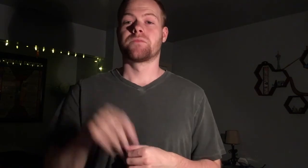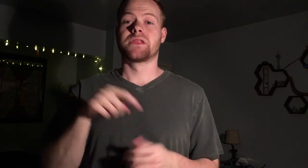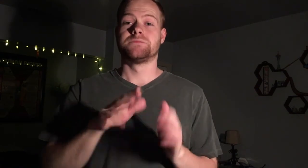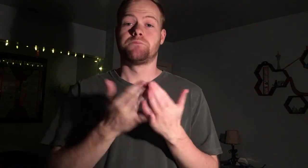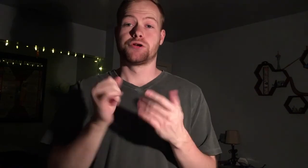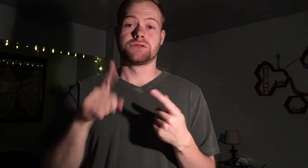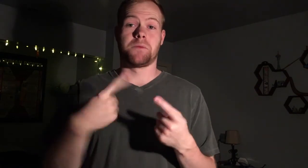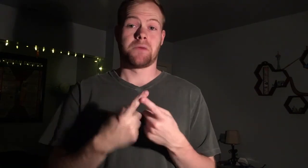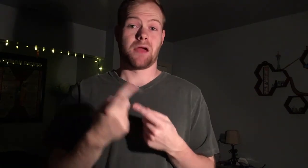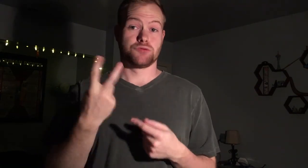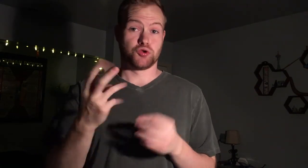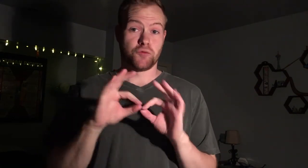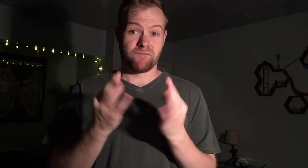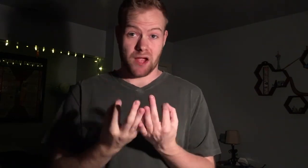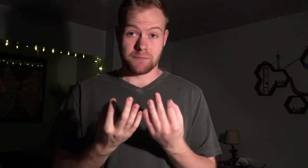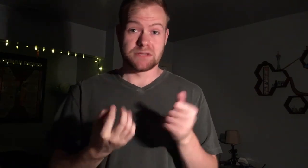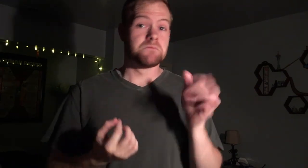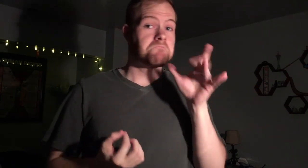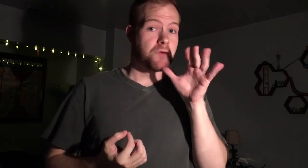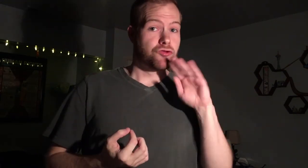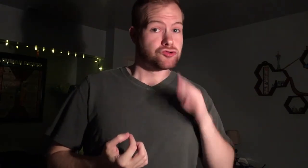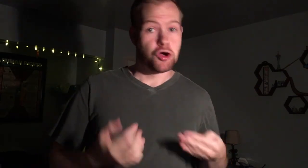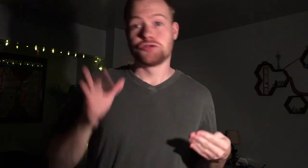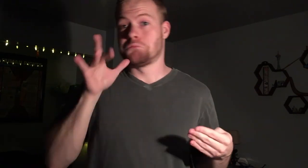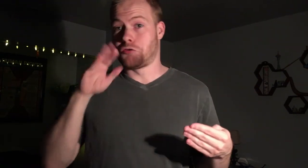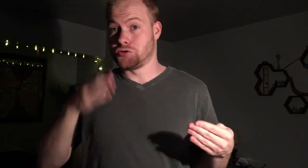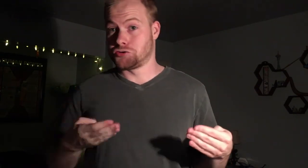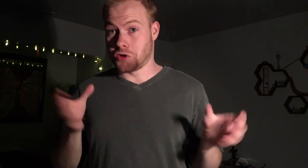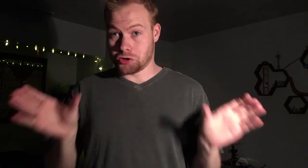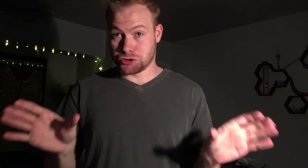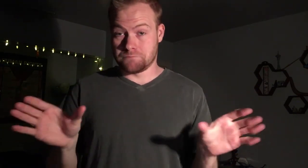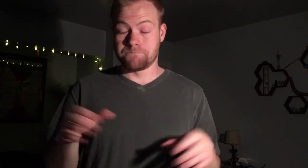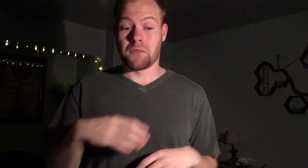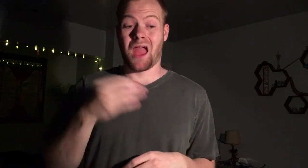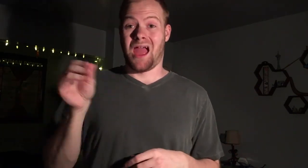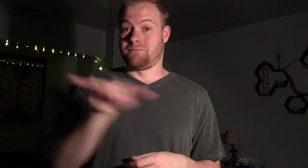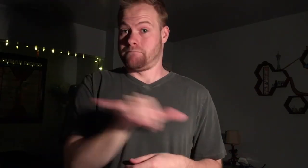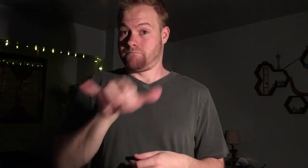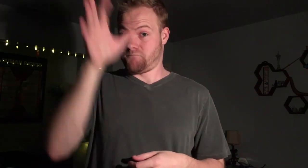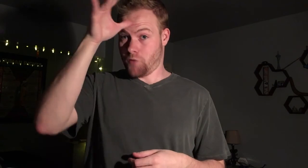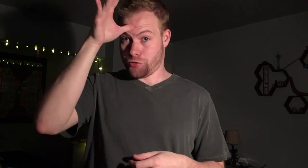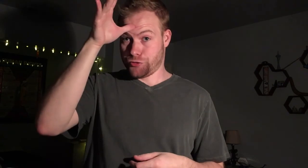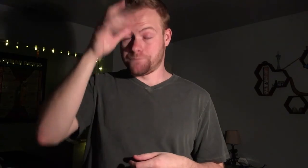This book is about two families, both have a mother and daughter. They share the same father.